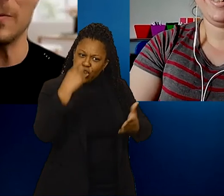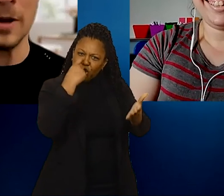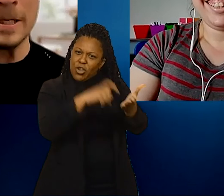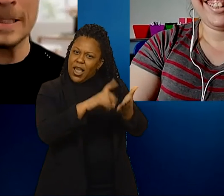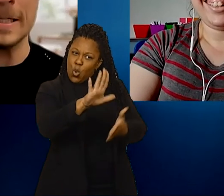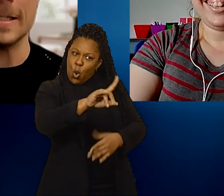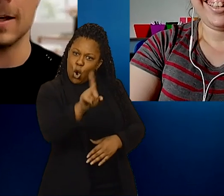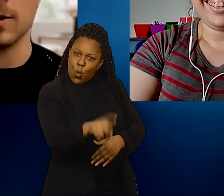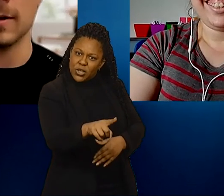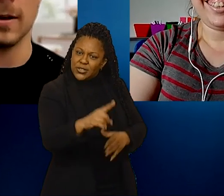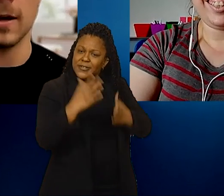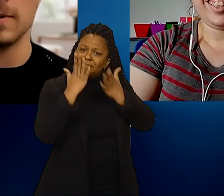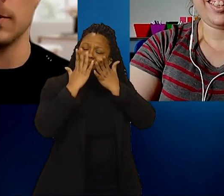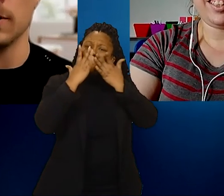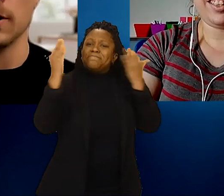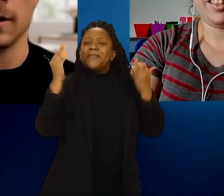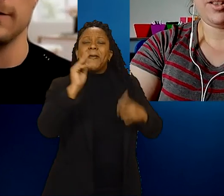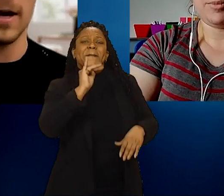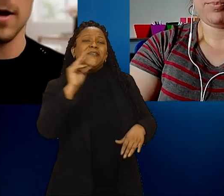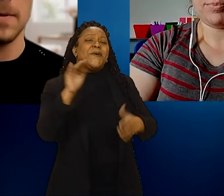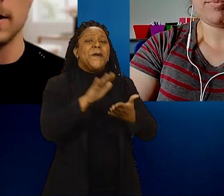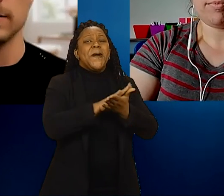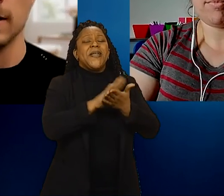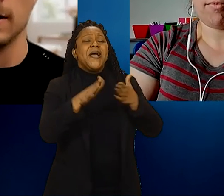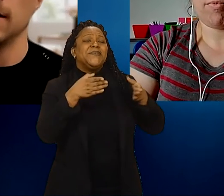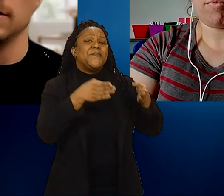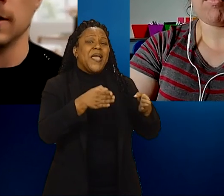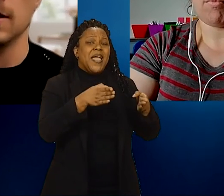but this is a question that a lot of people are getting fired up about and getting angry.